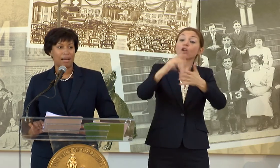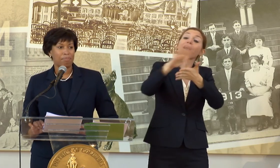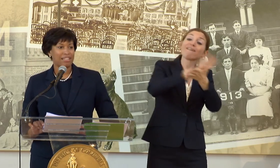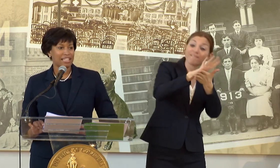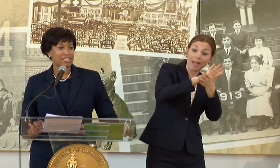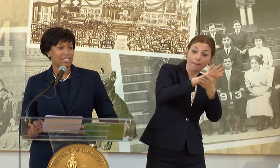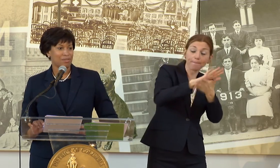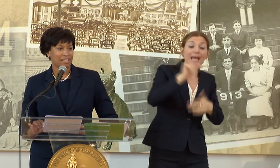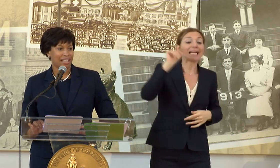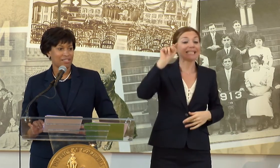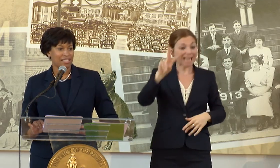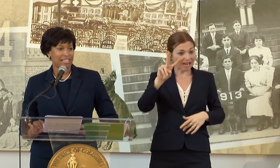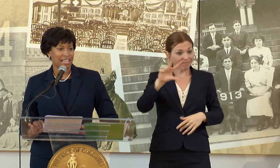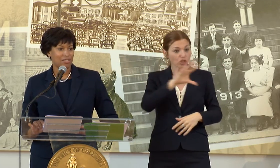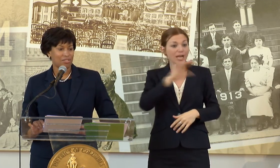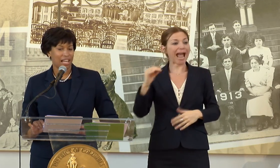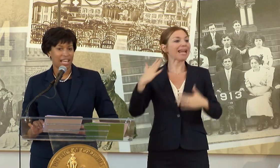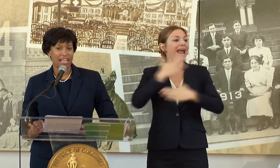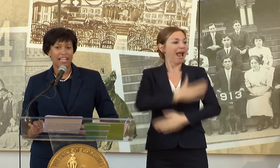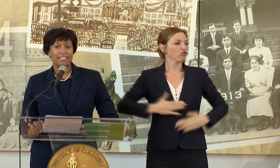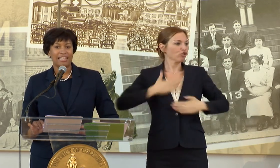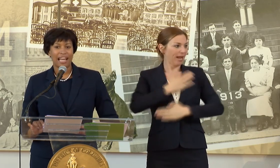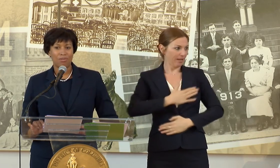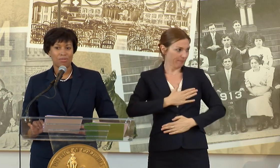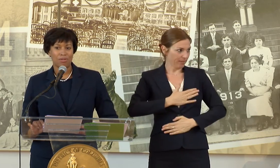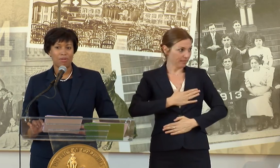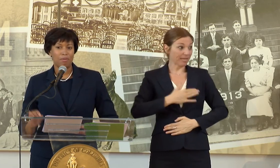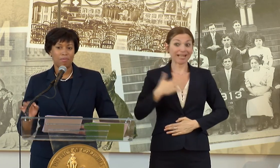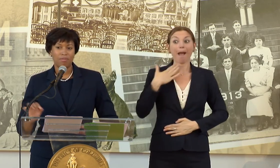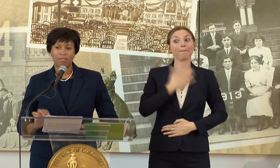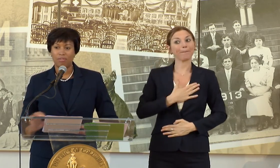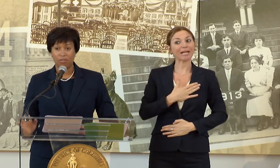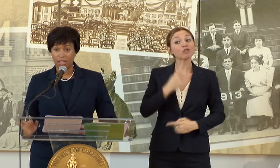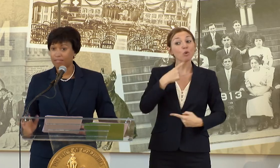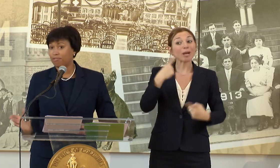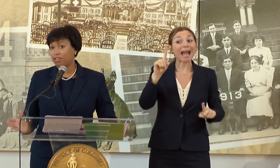AND I'M PLEASED TO ANNOUNCE THAT YESTERDAY THE COUNCIL VOTED FOR